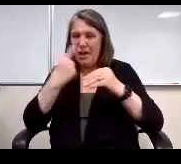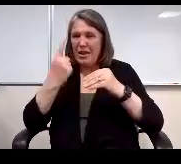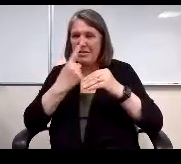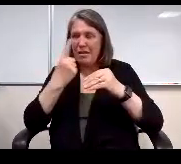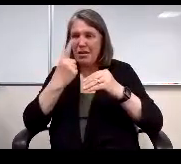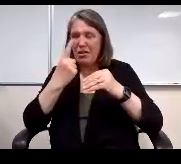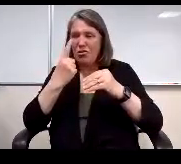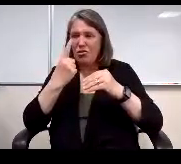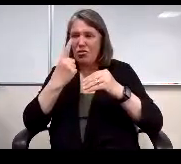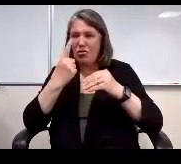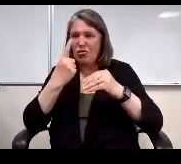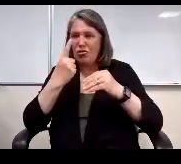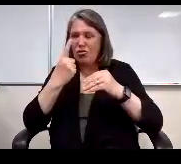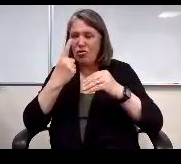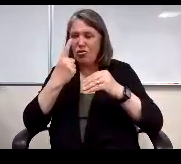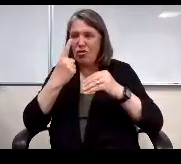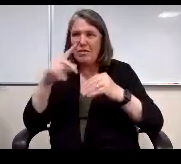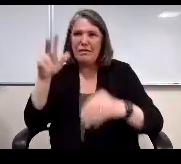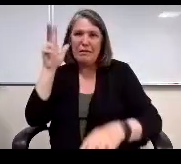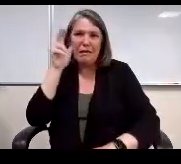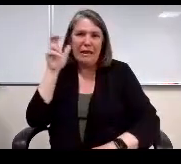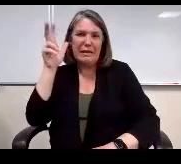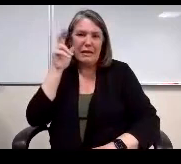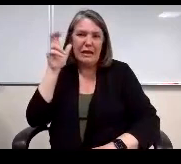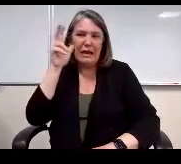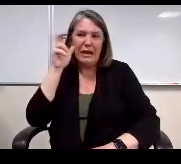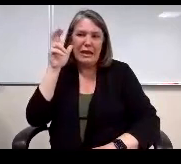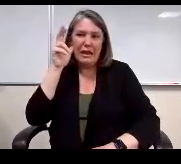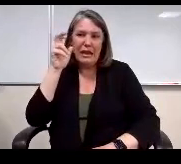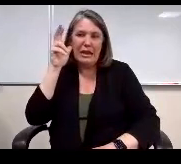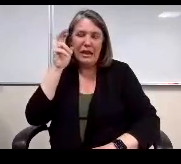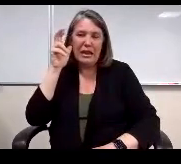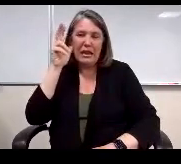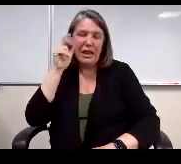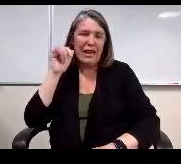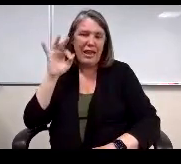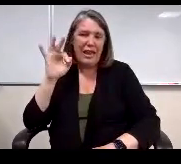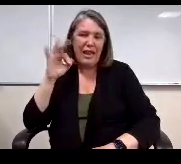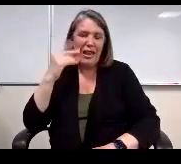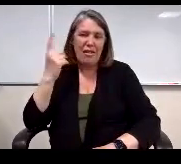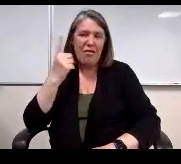just plugging in and listening in? If just logistics or whatever didn't